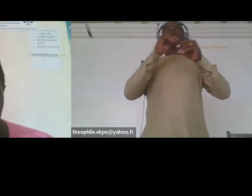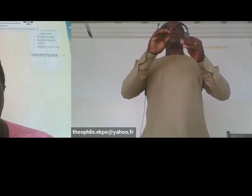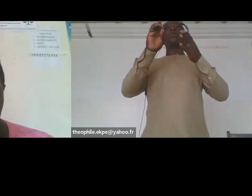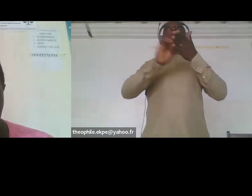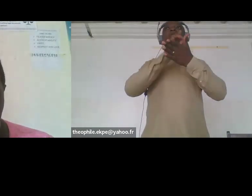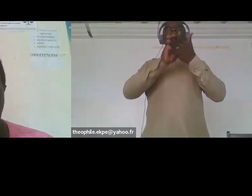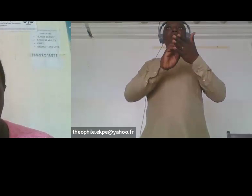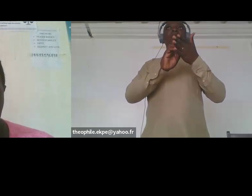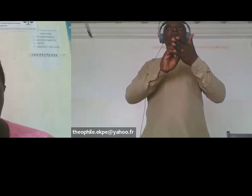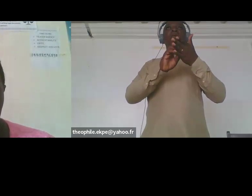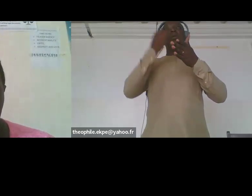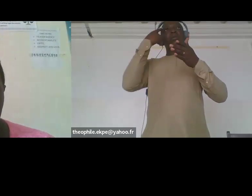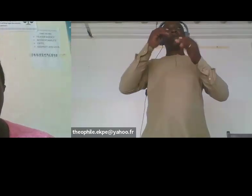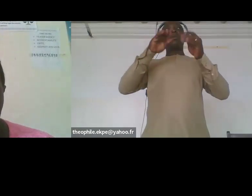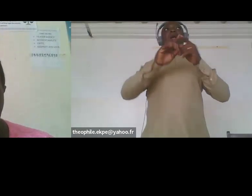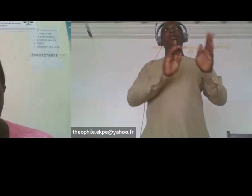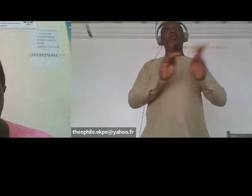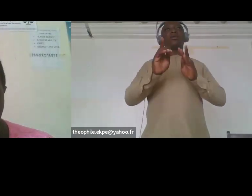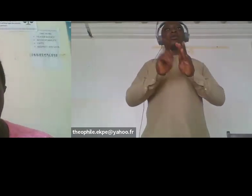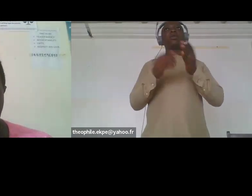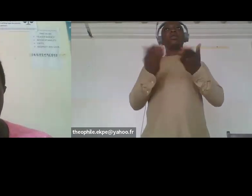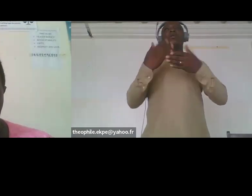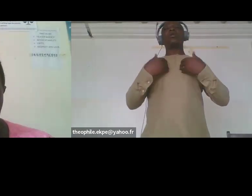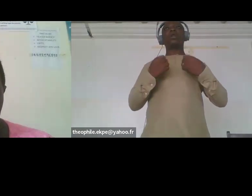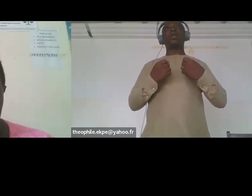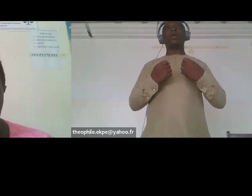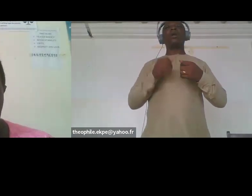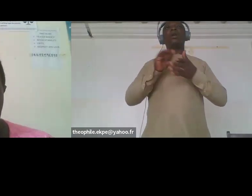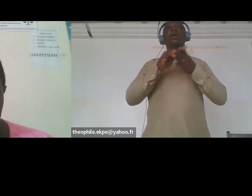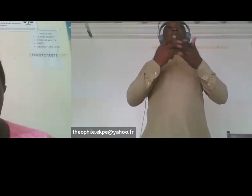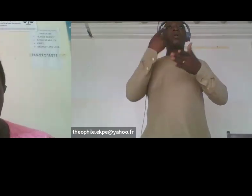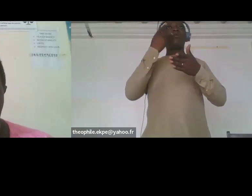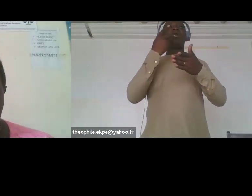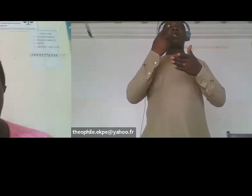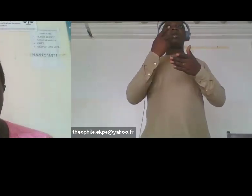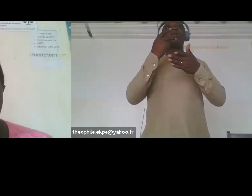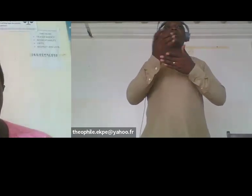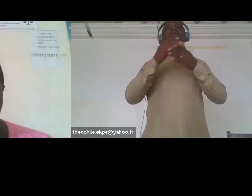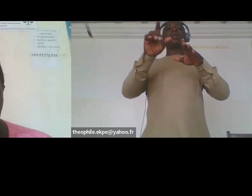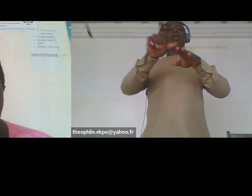health services provide labor beds for expectant women with